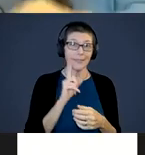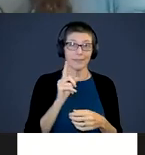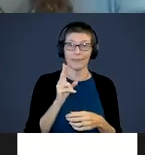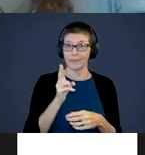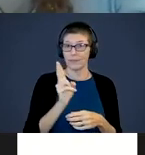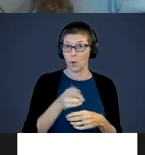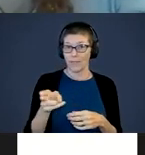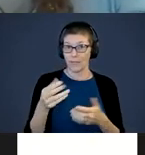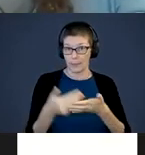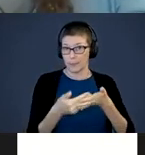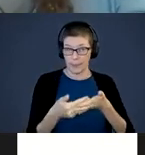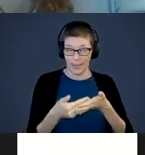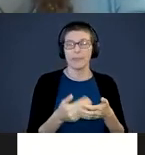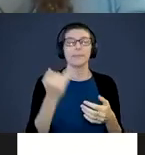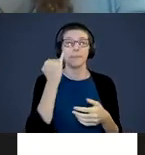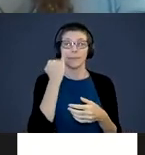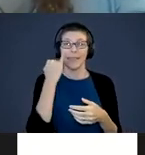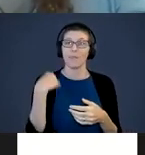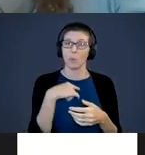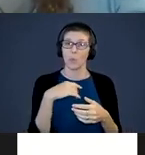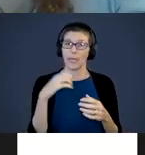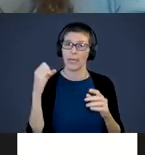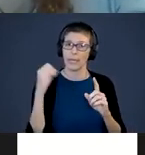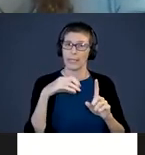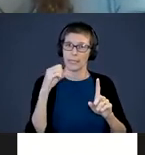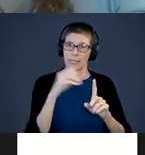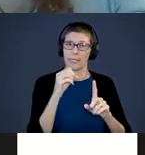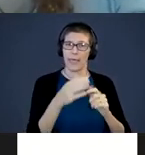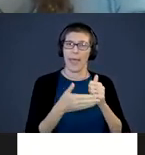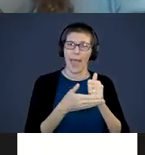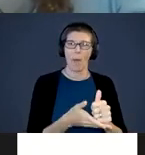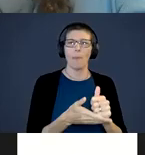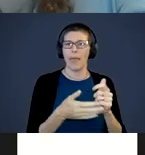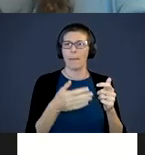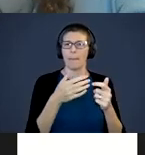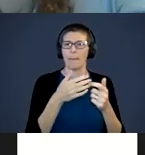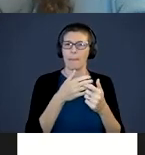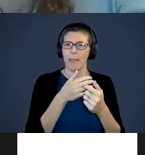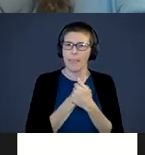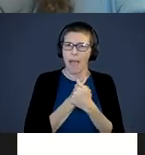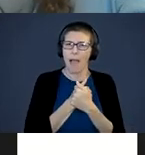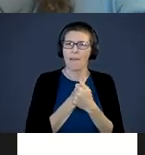if we can give them exposure and help them fall in love with books and learn to read and write